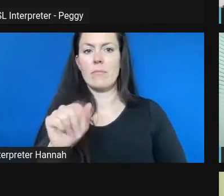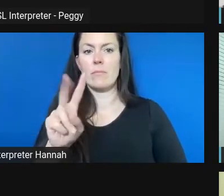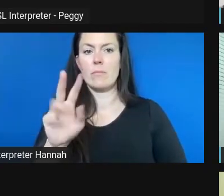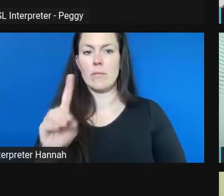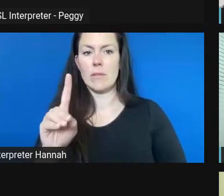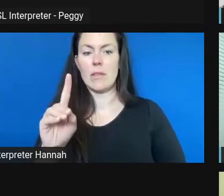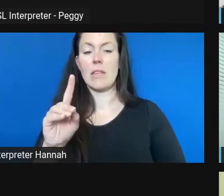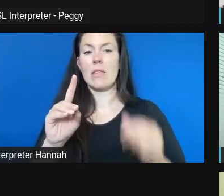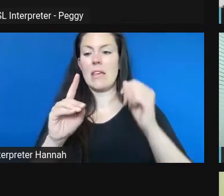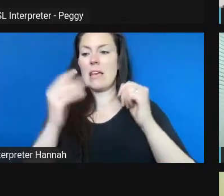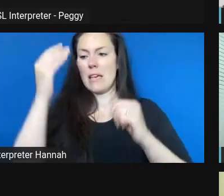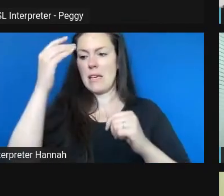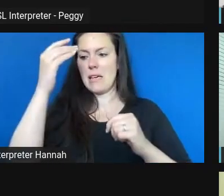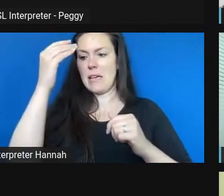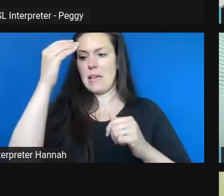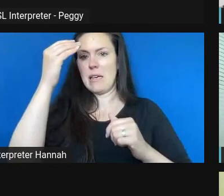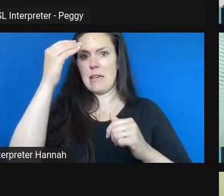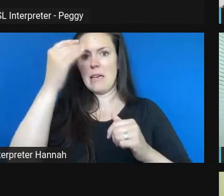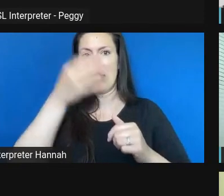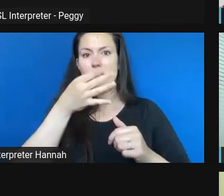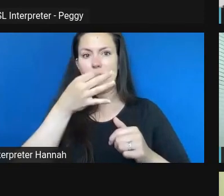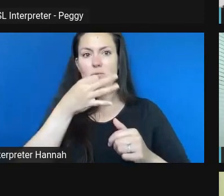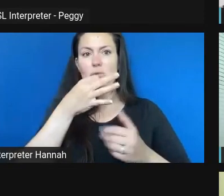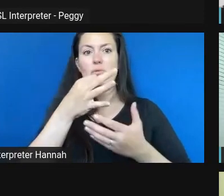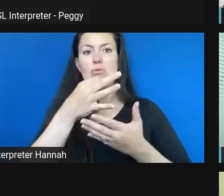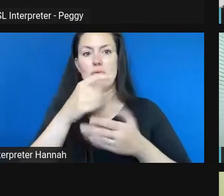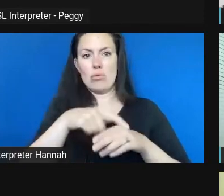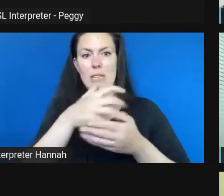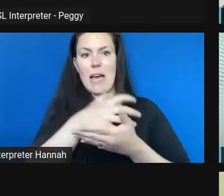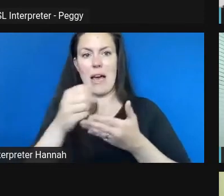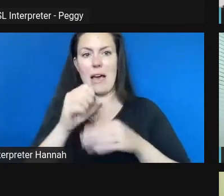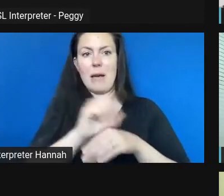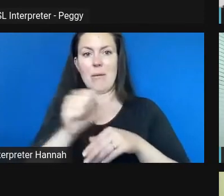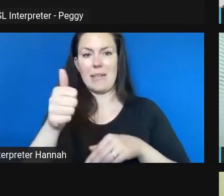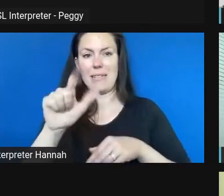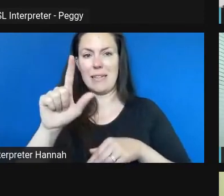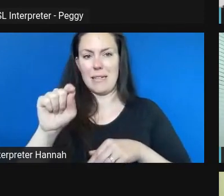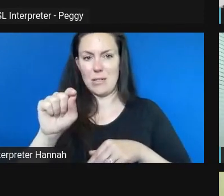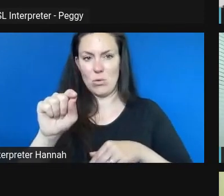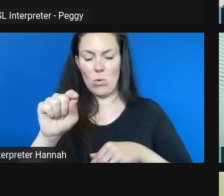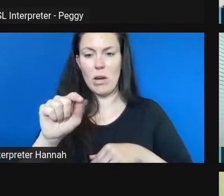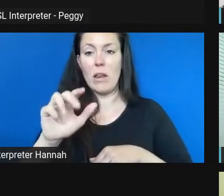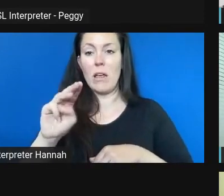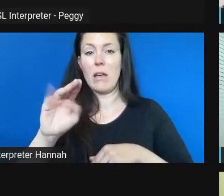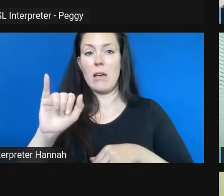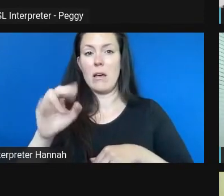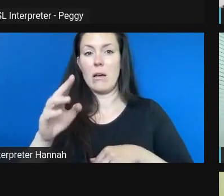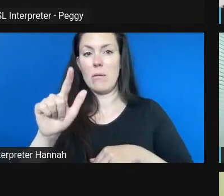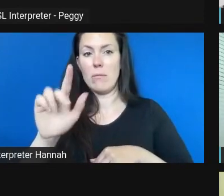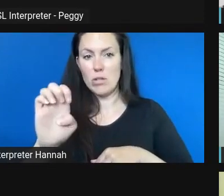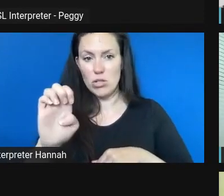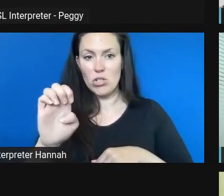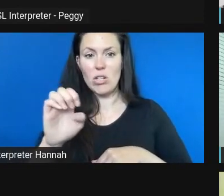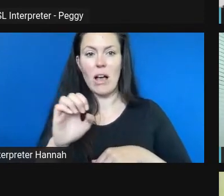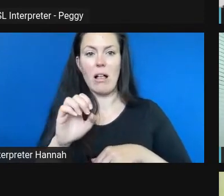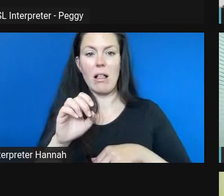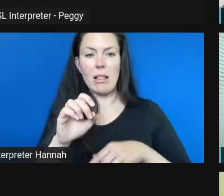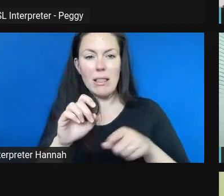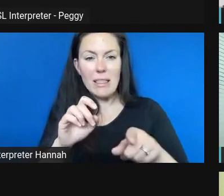And I know we are coming up here on 10:20. I want to come back to Michele. Michele, if we want to see if your mic is